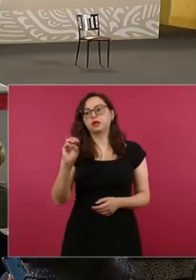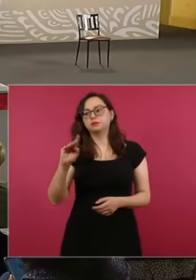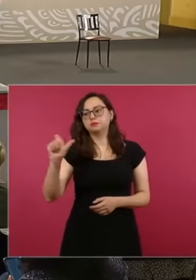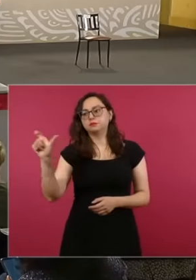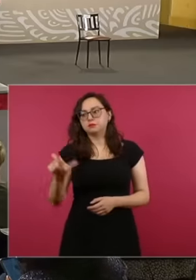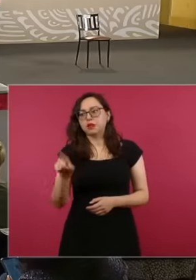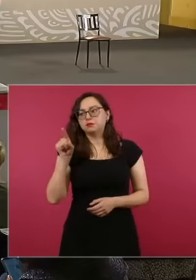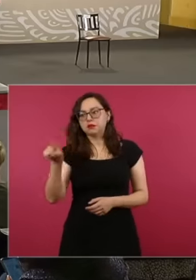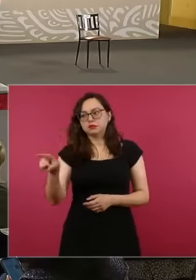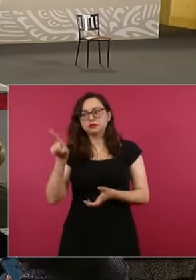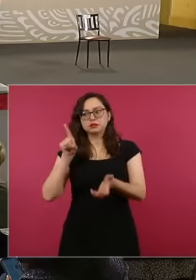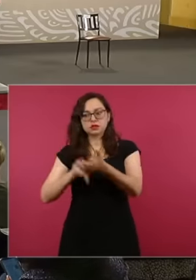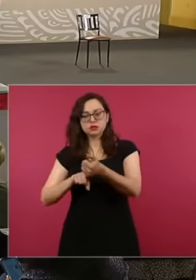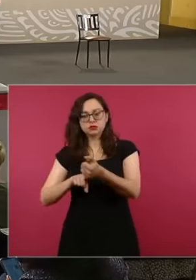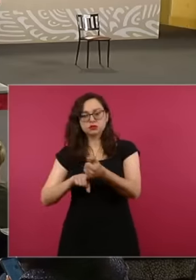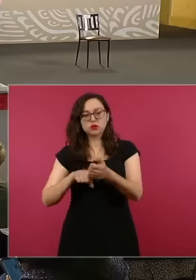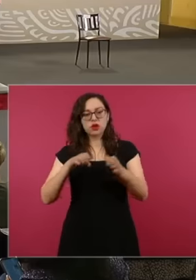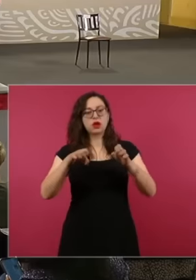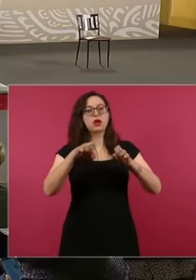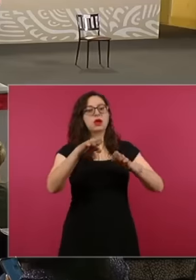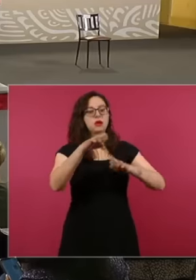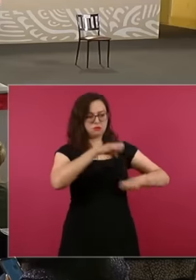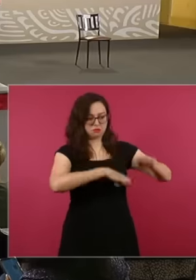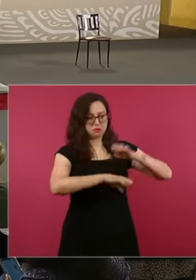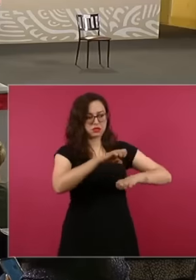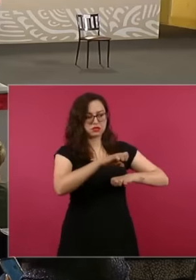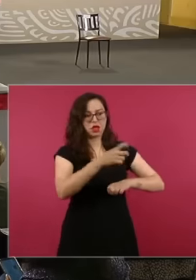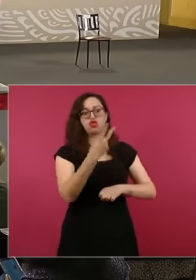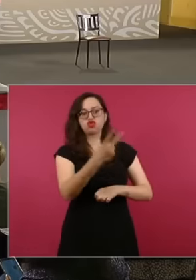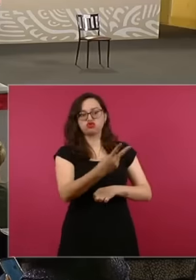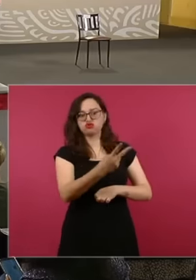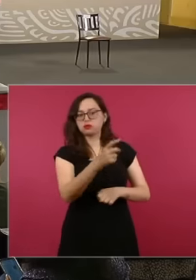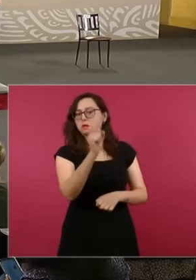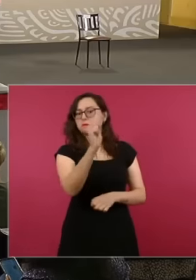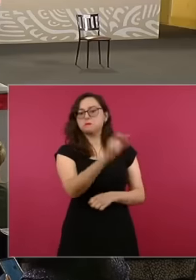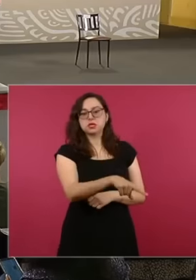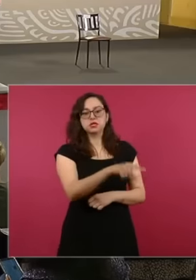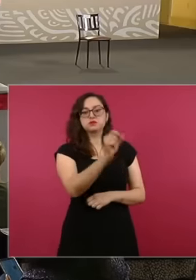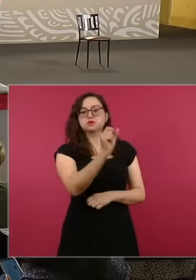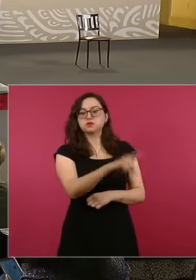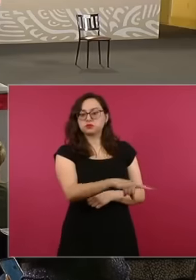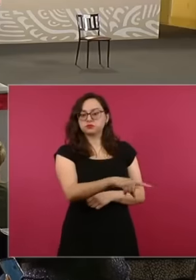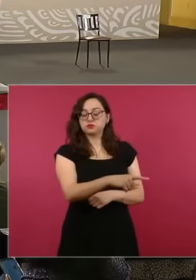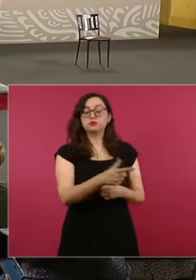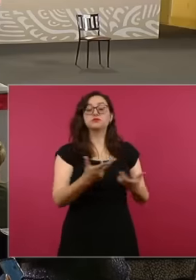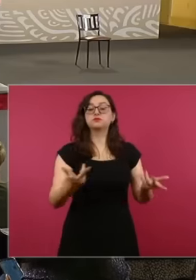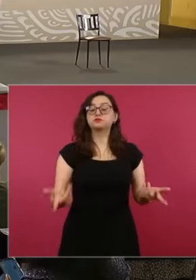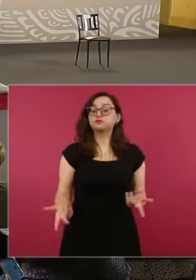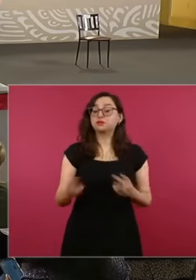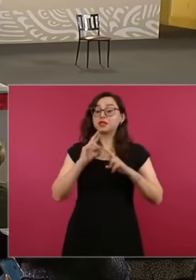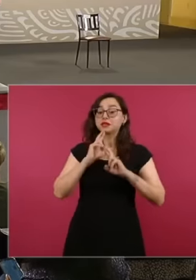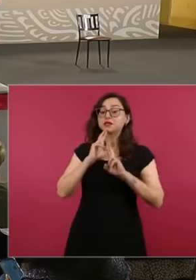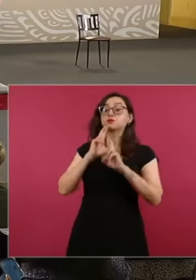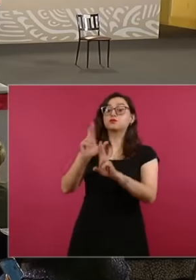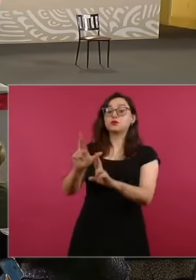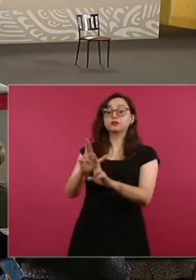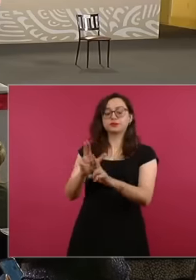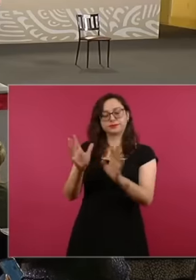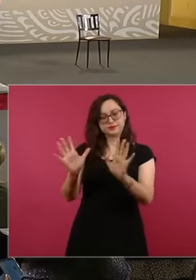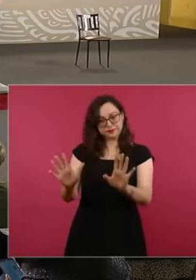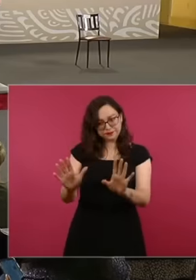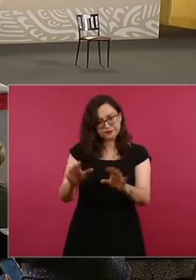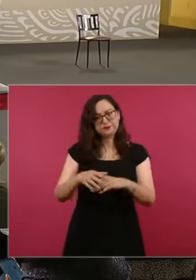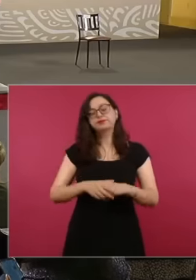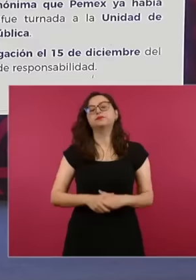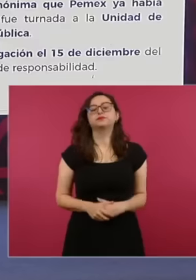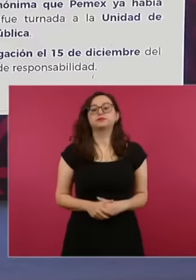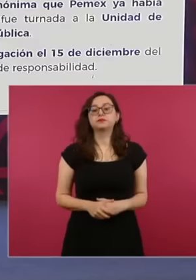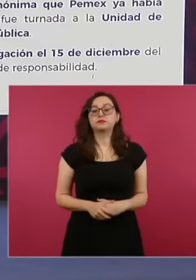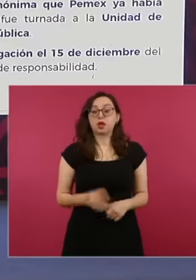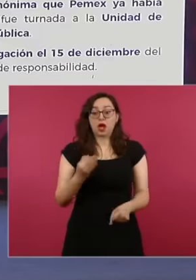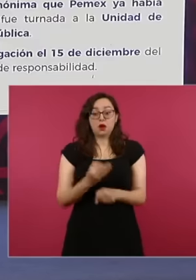two companies. Pemex's response is that these companies do not have a contract with